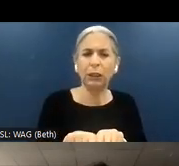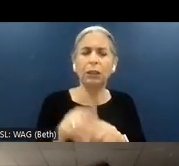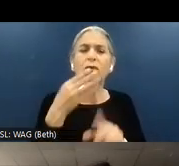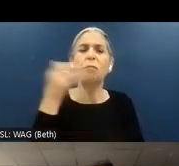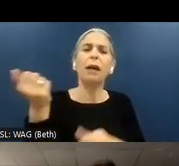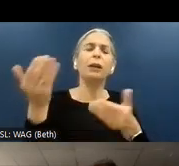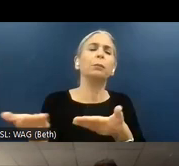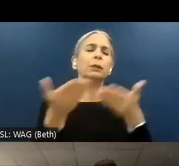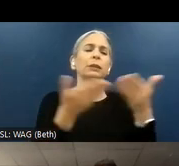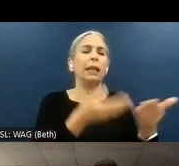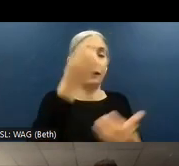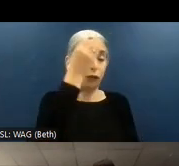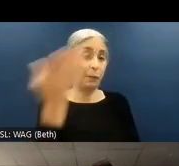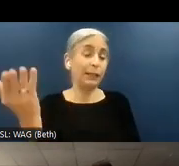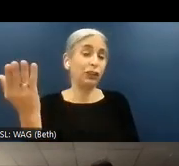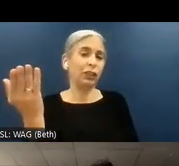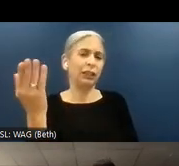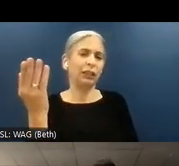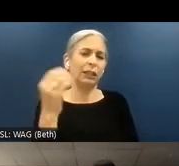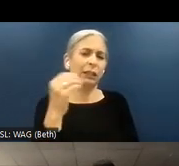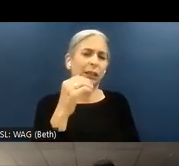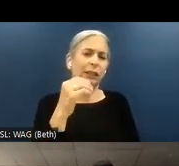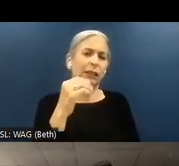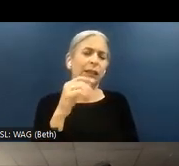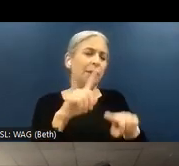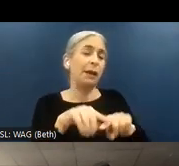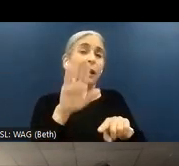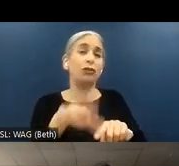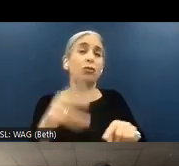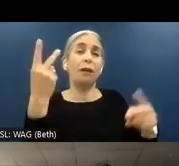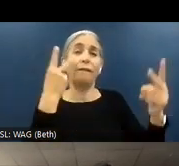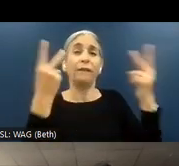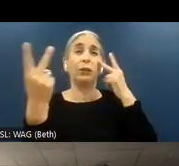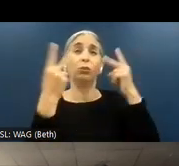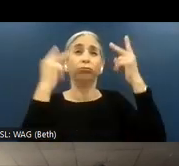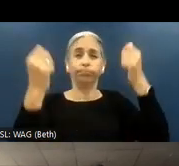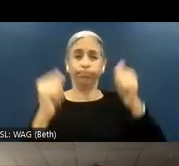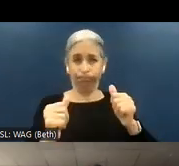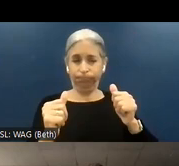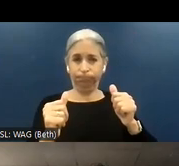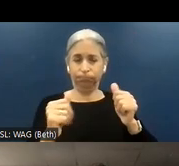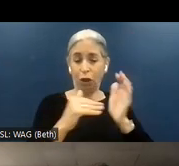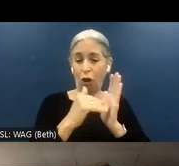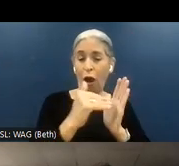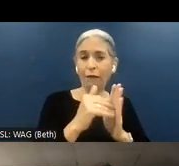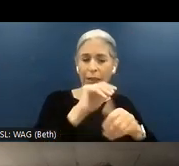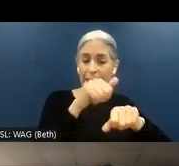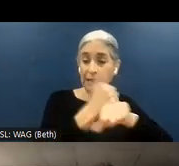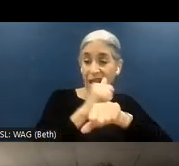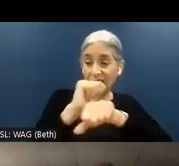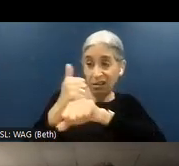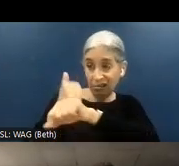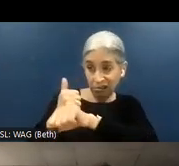the information based on your visual deficit. So often the settings are just on that website